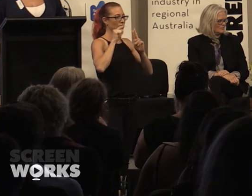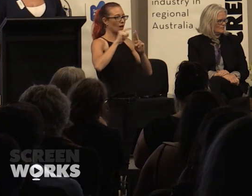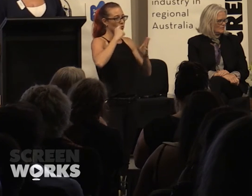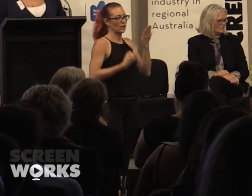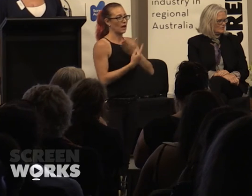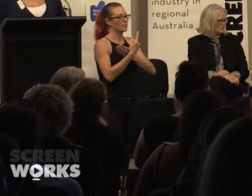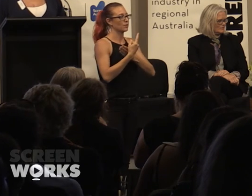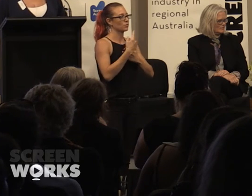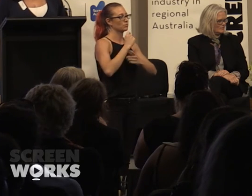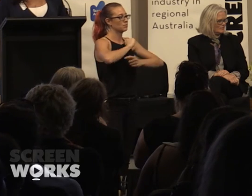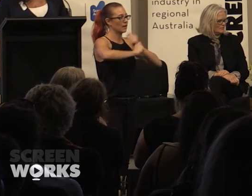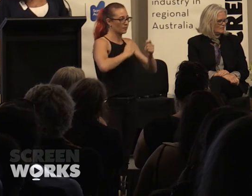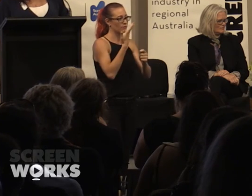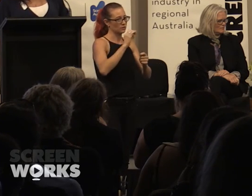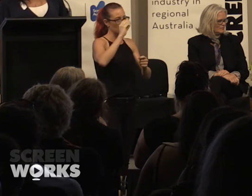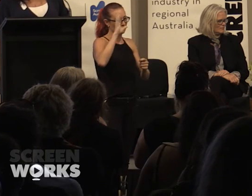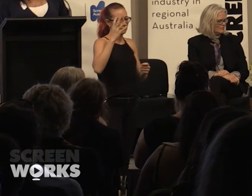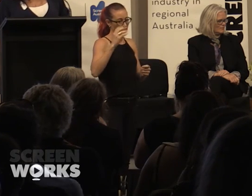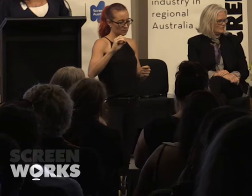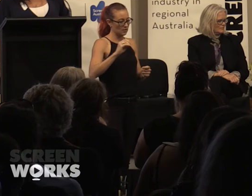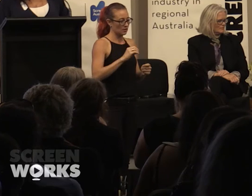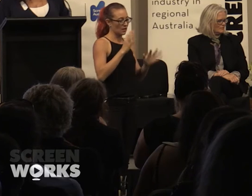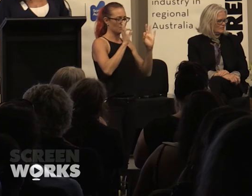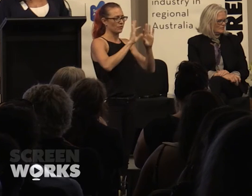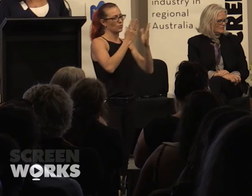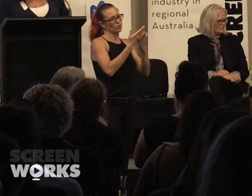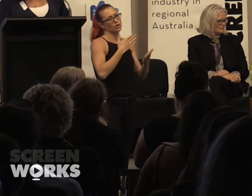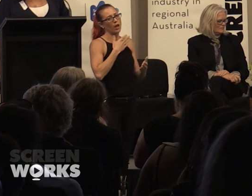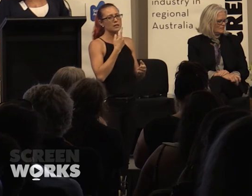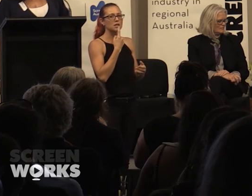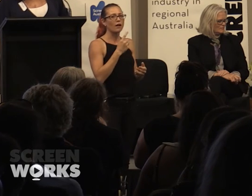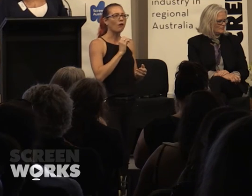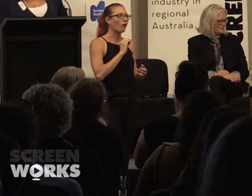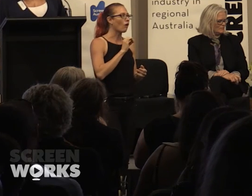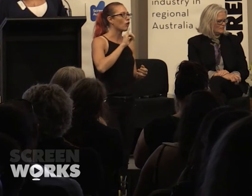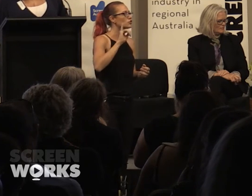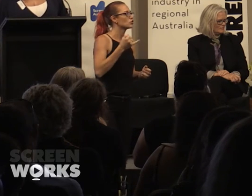50: 50 . In an ideal world you'd like to say oh, just quotas.